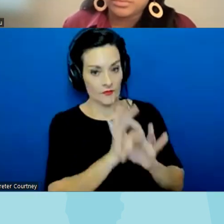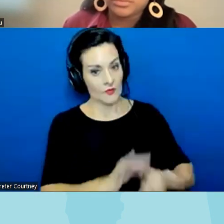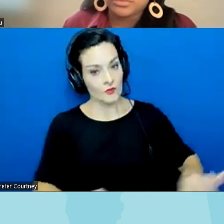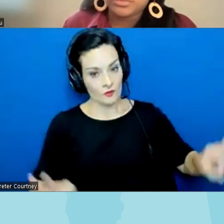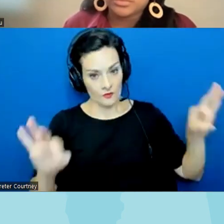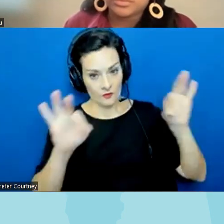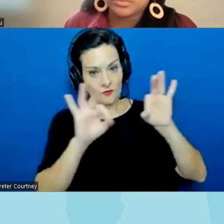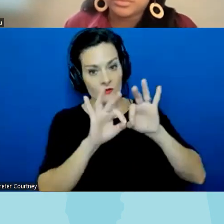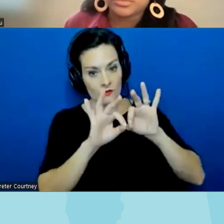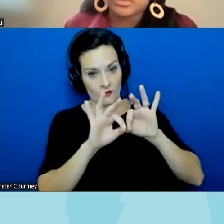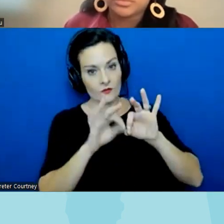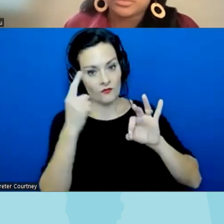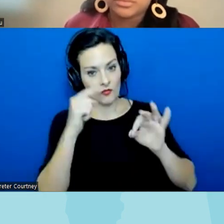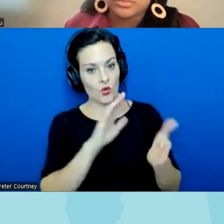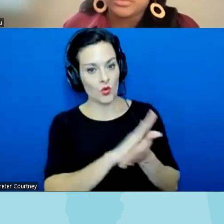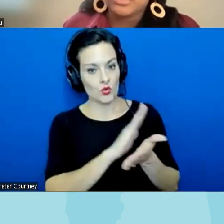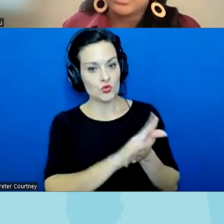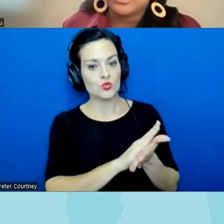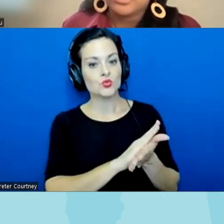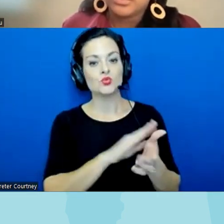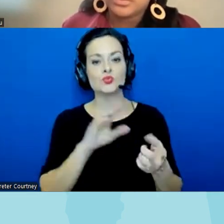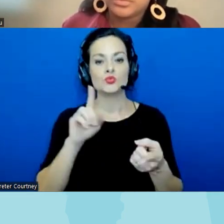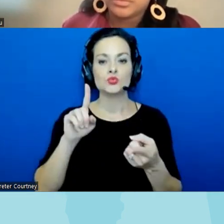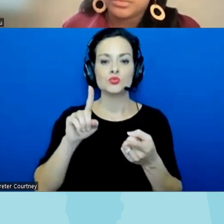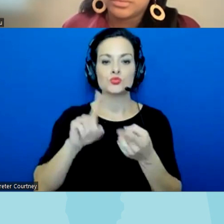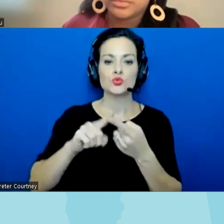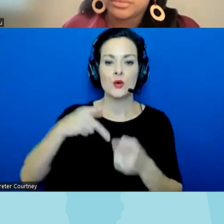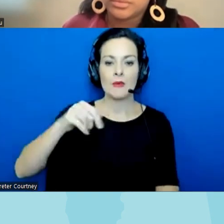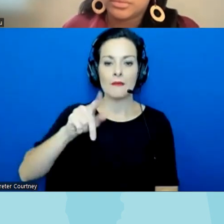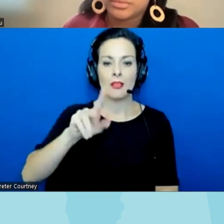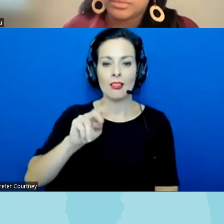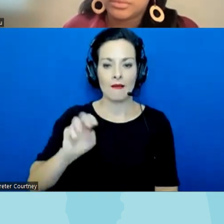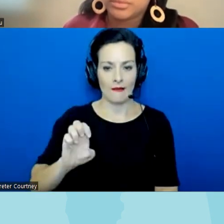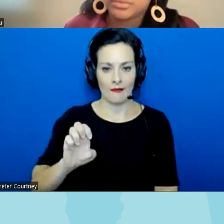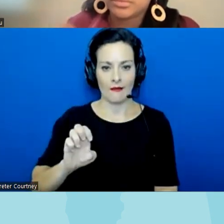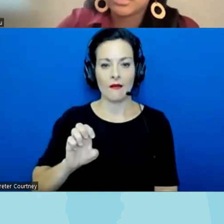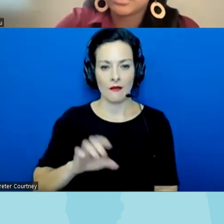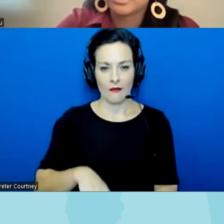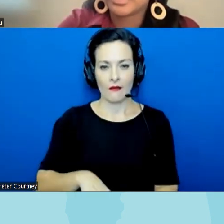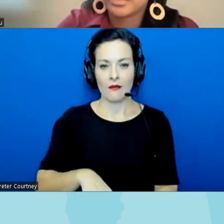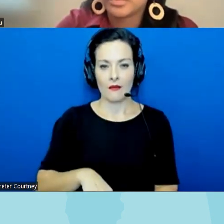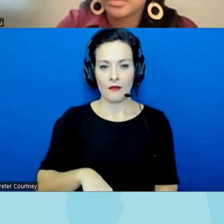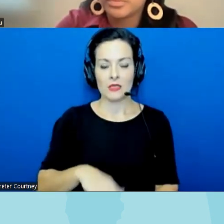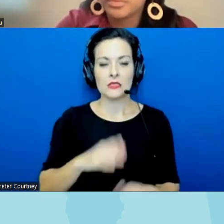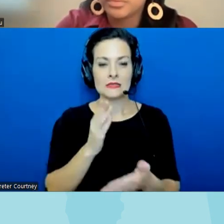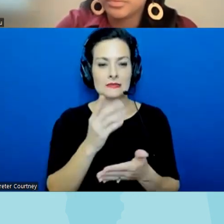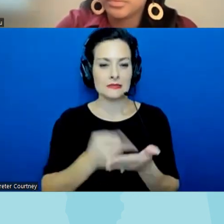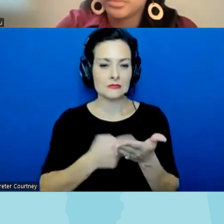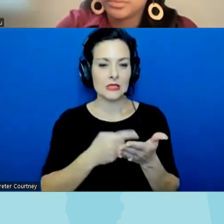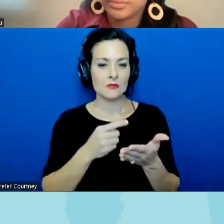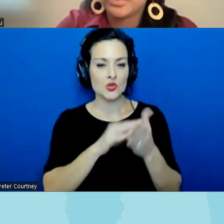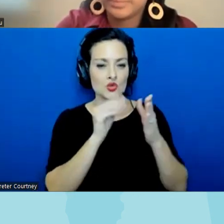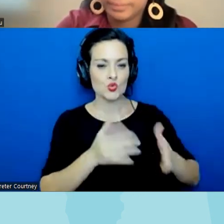the school the prison pipeline uh working is that students get disconnected from their Community um